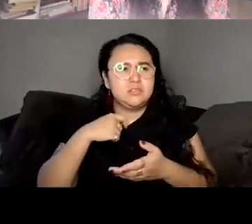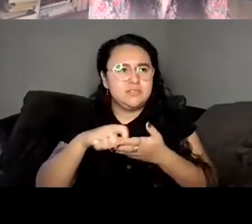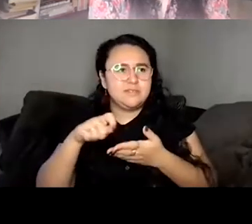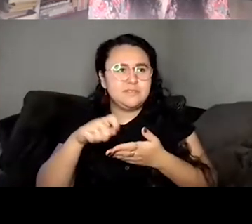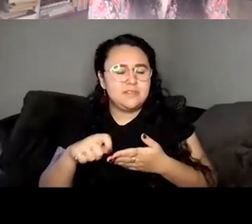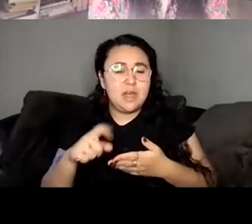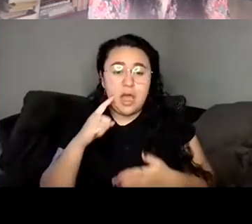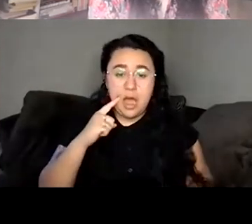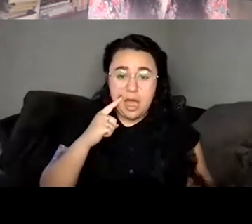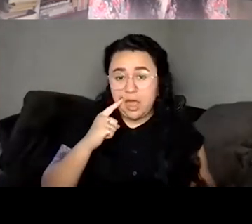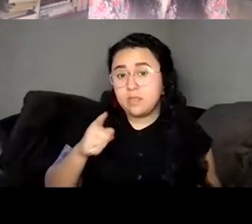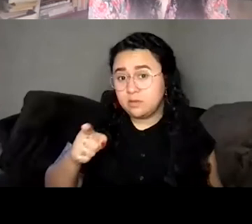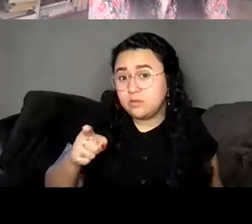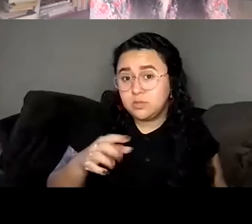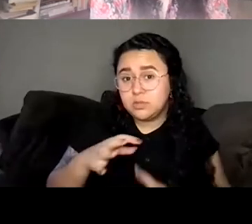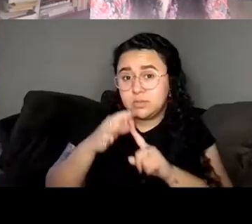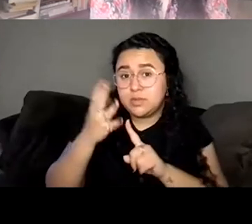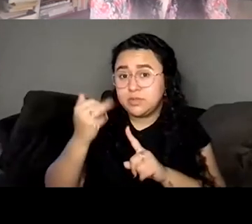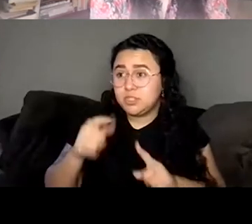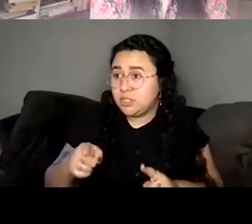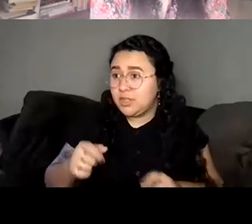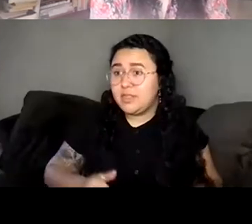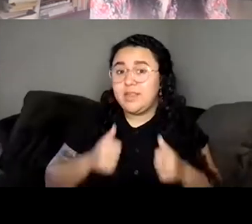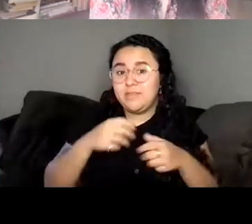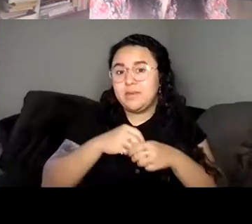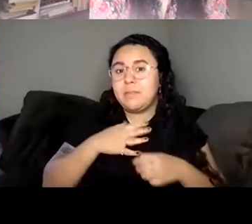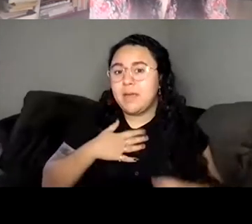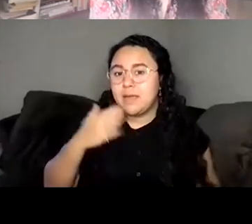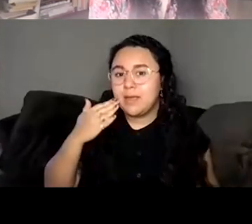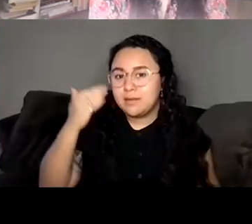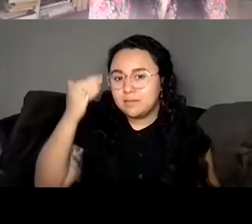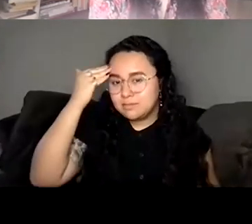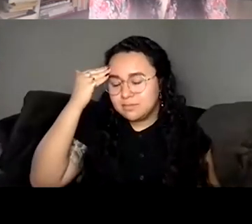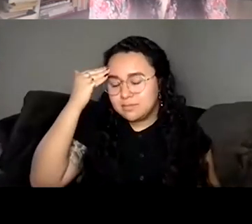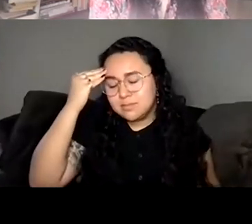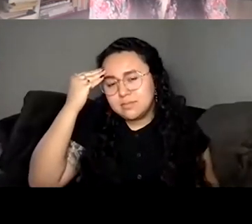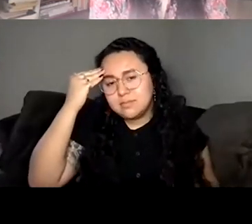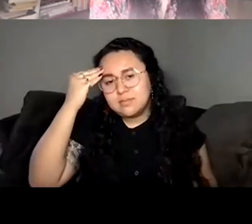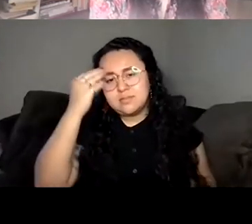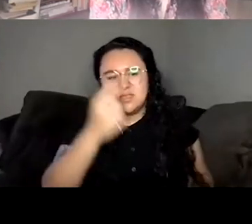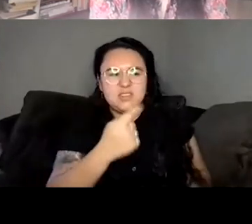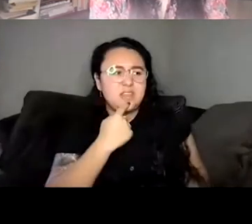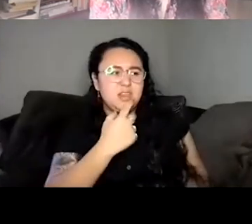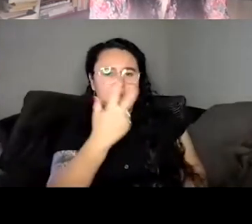just because she existed in my head. And so I think for Part Part of the reason why I